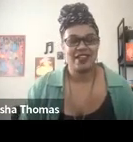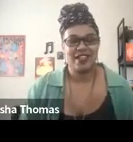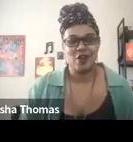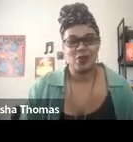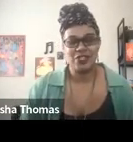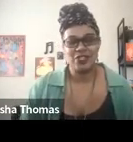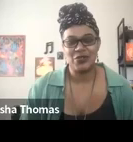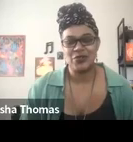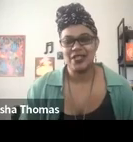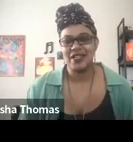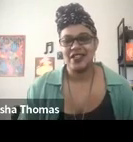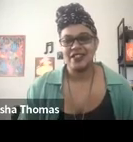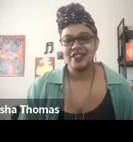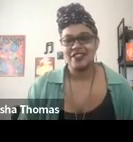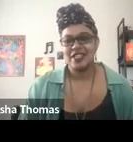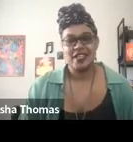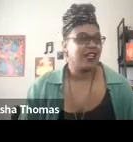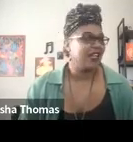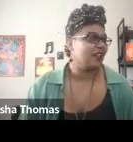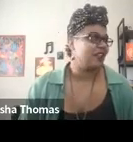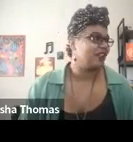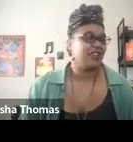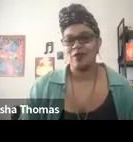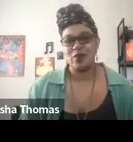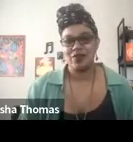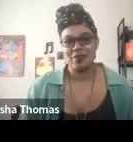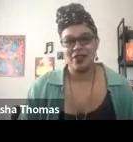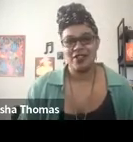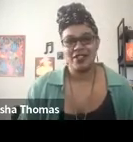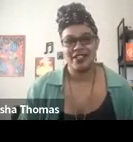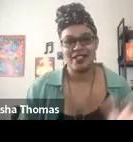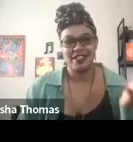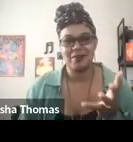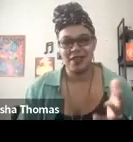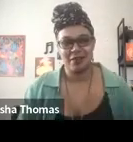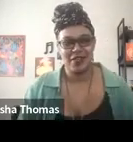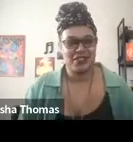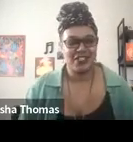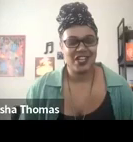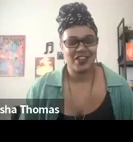and I hope to see and hear more from you all. I see some affirmations in the chat.